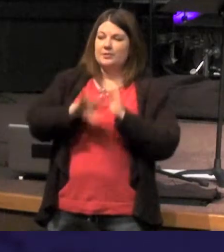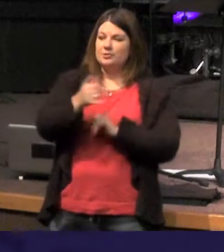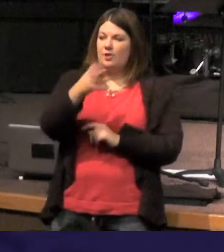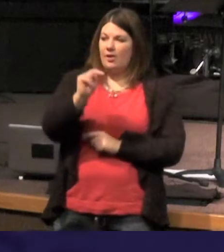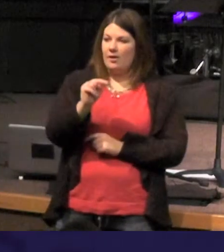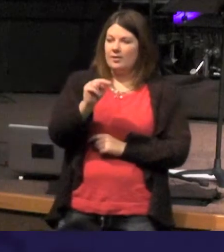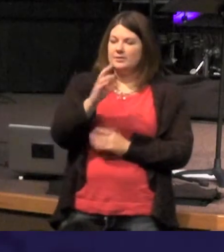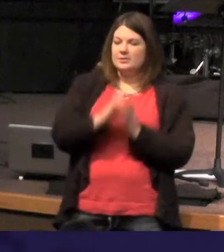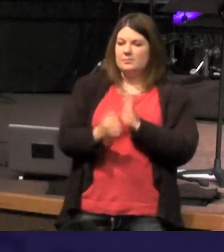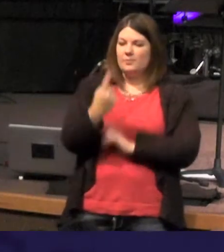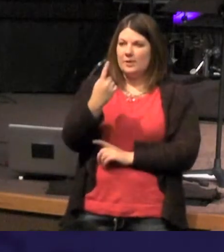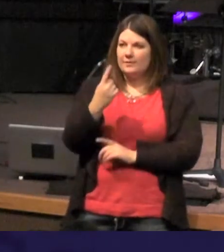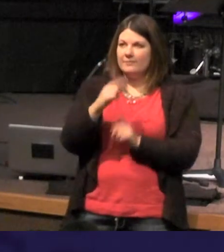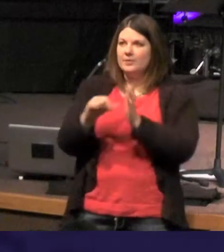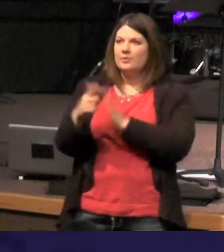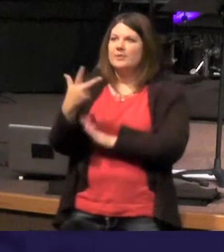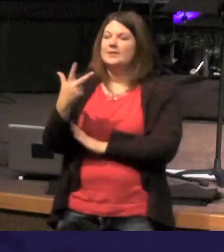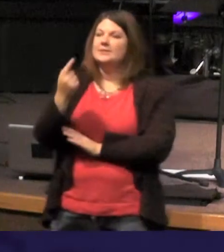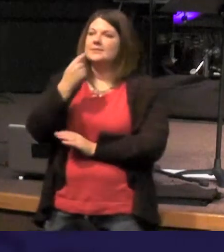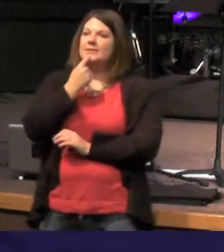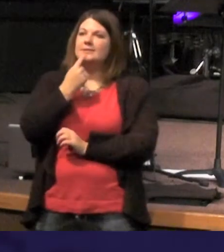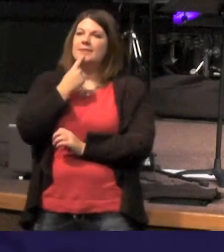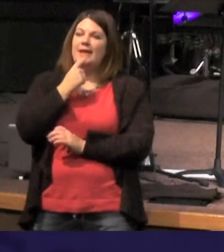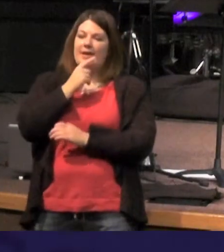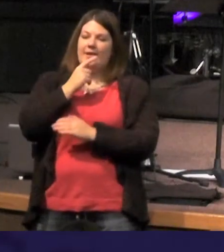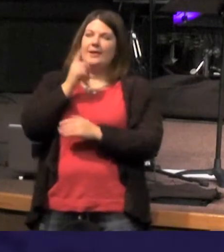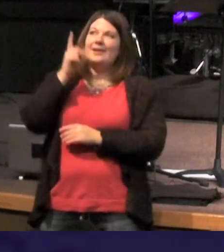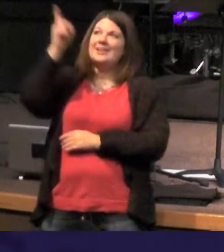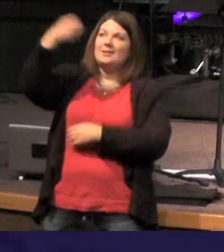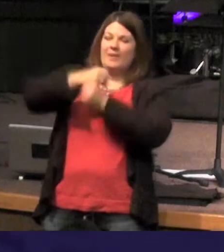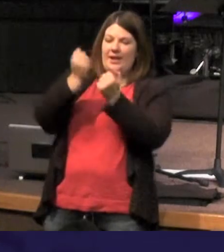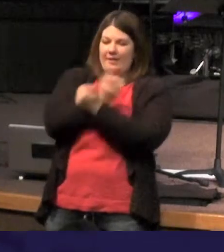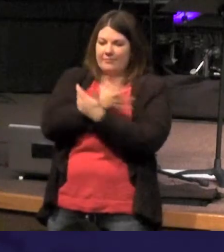we read those words that that all things were made through Him without him was not anything was made